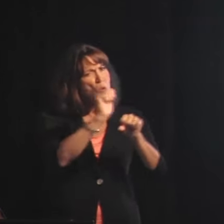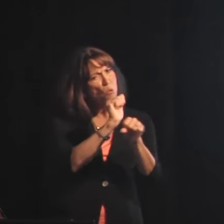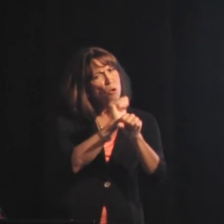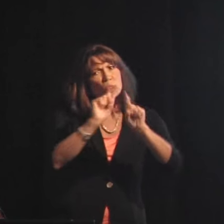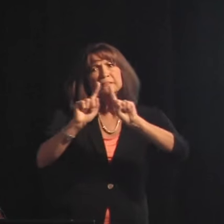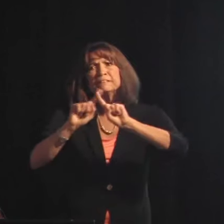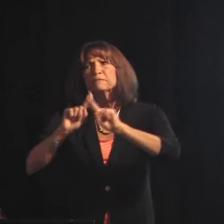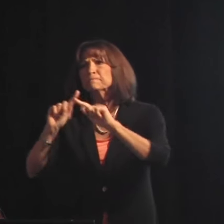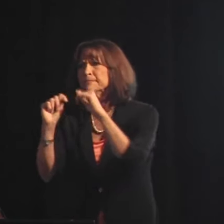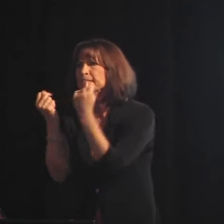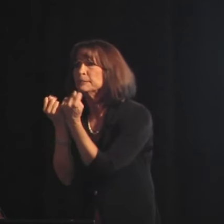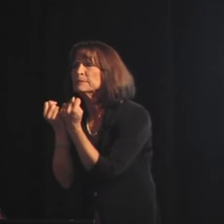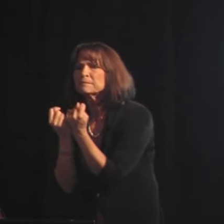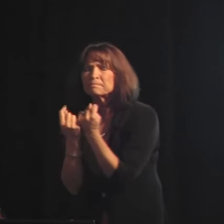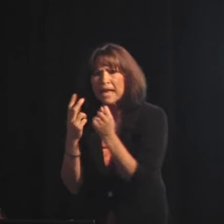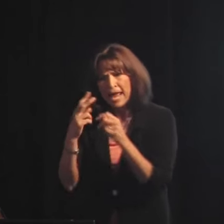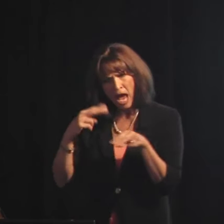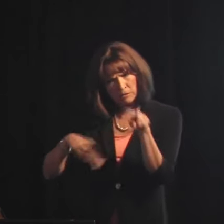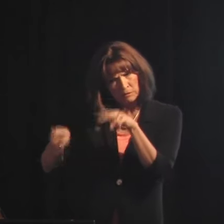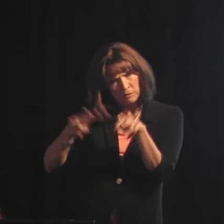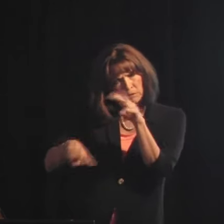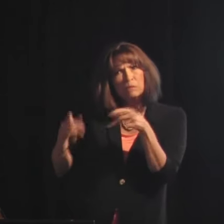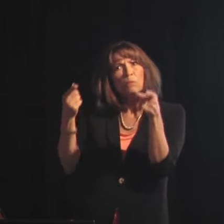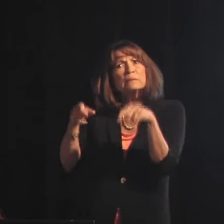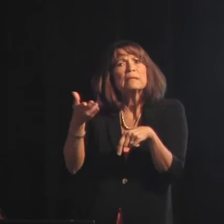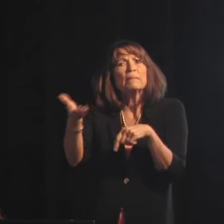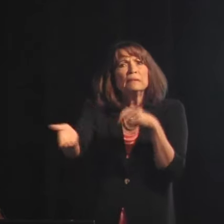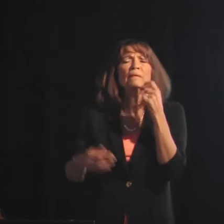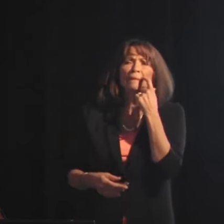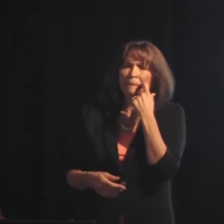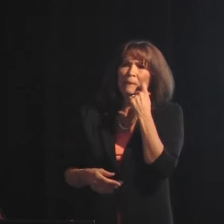and I go in to work with different teams.